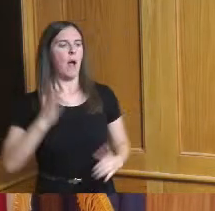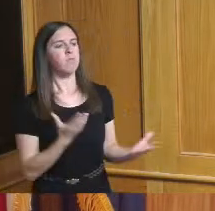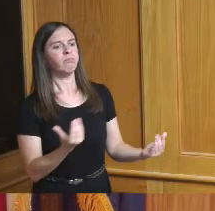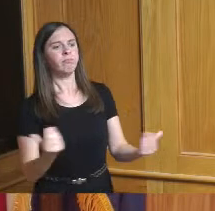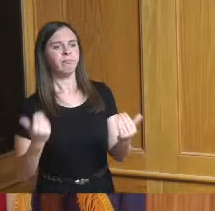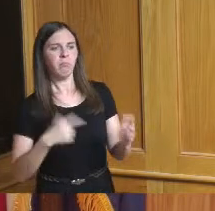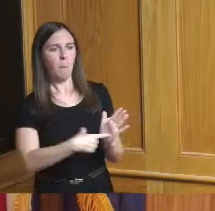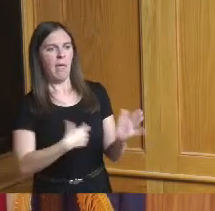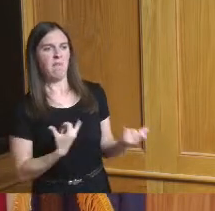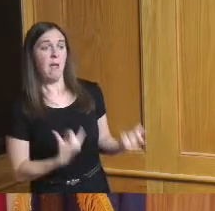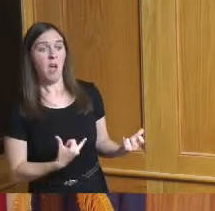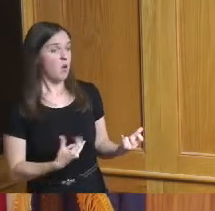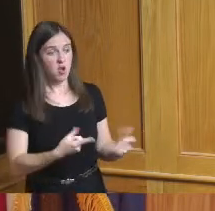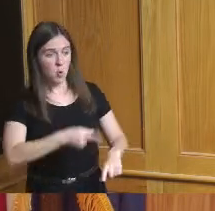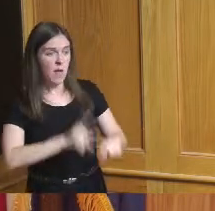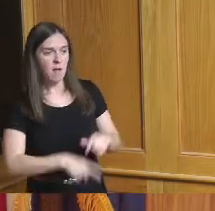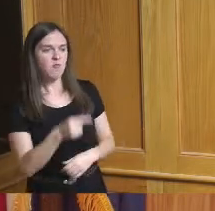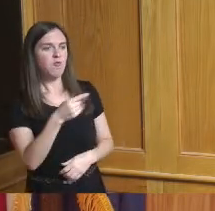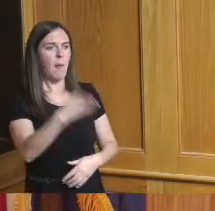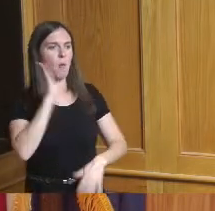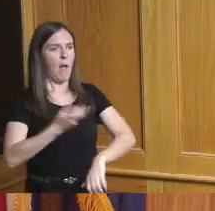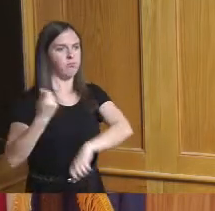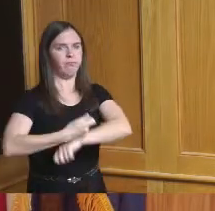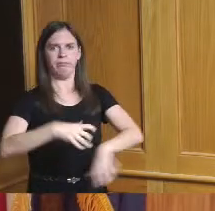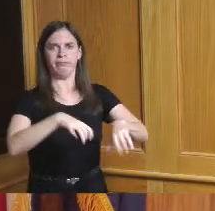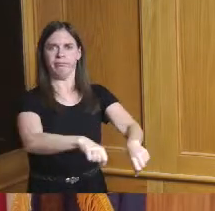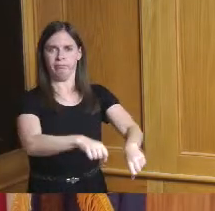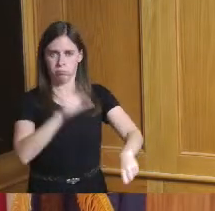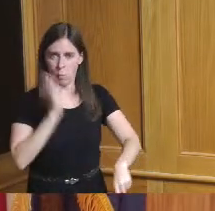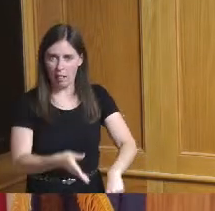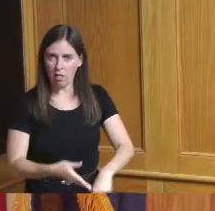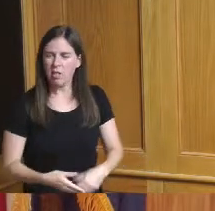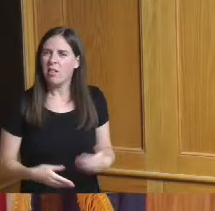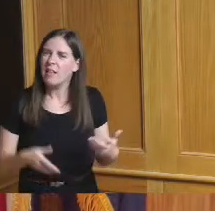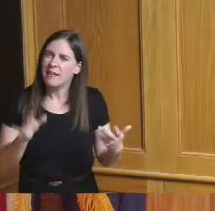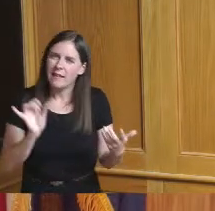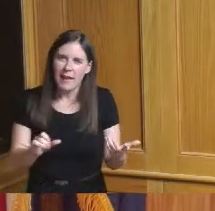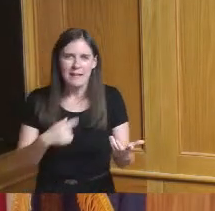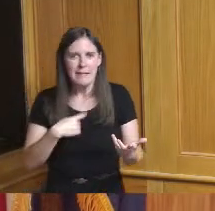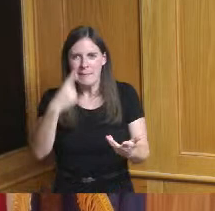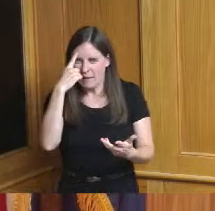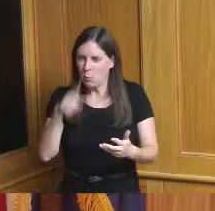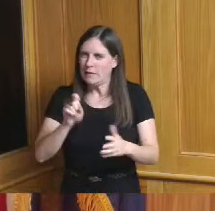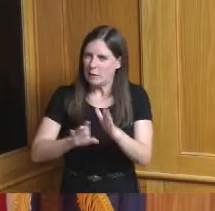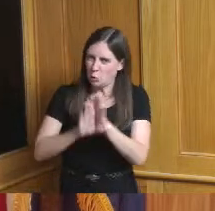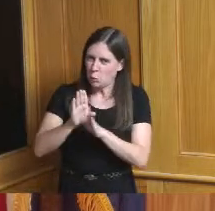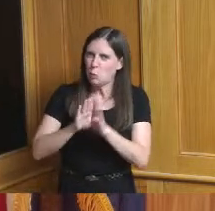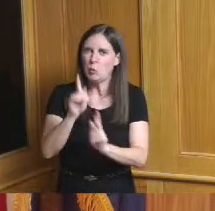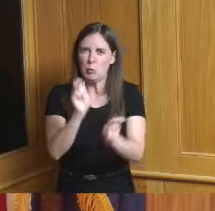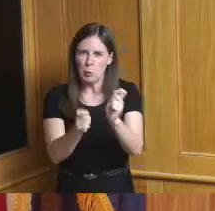that that property definitely needs to be developed and used and certainly